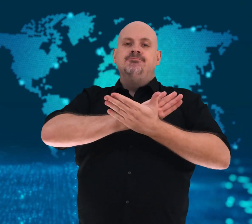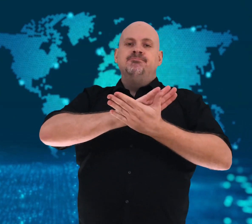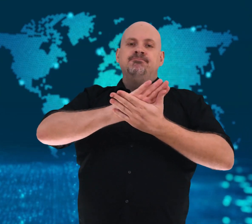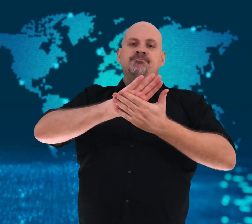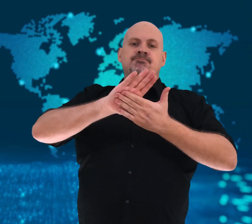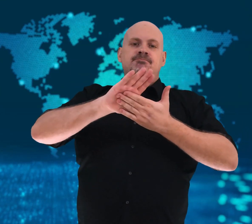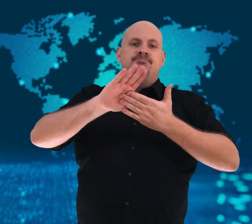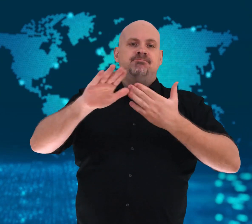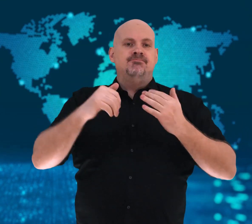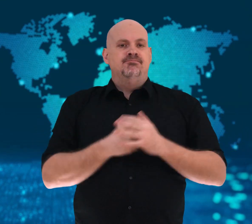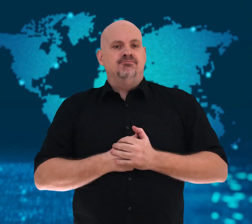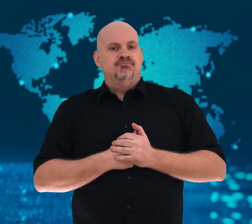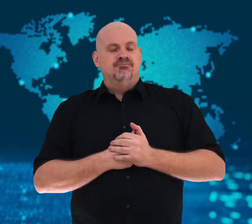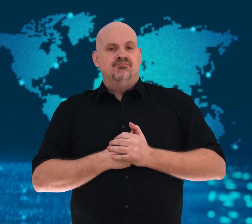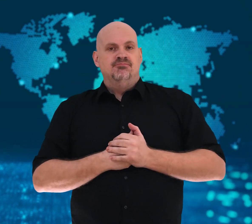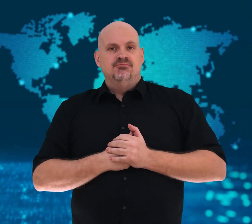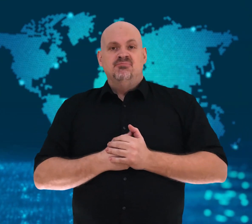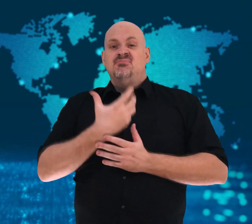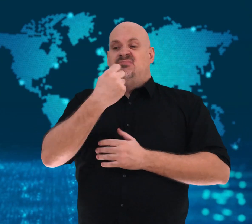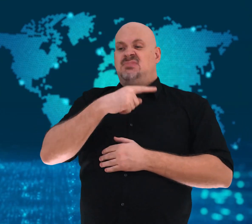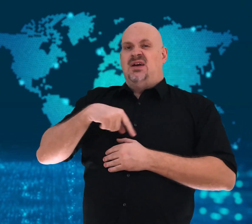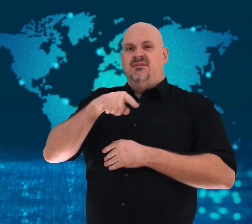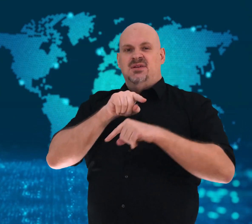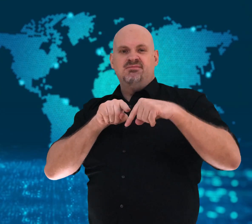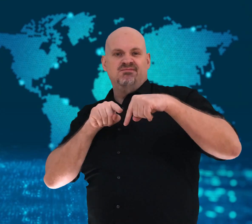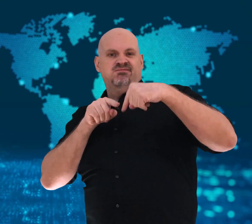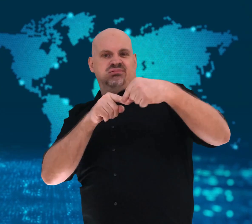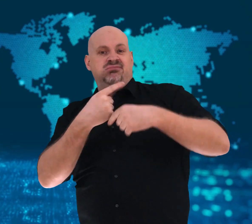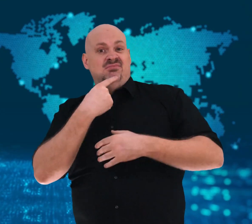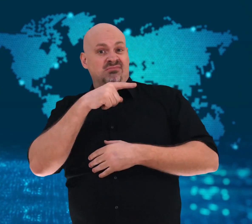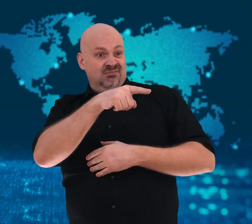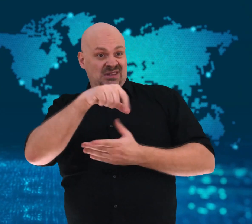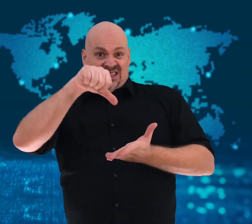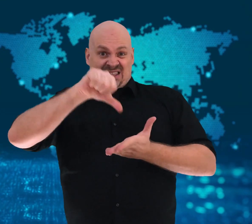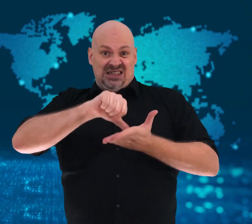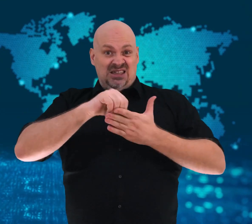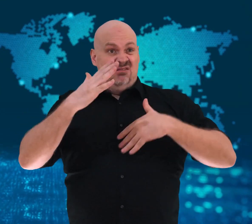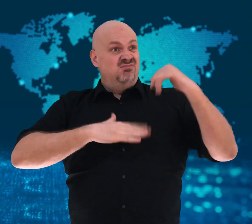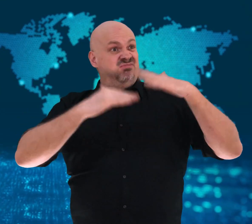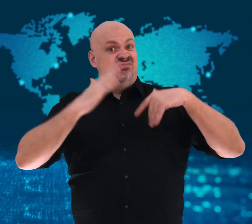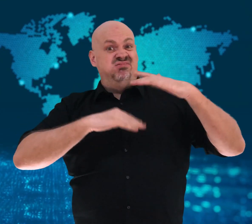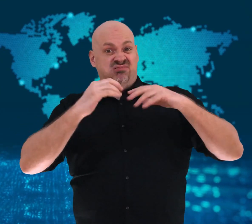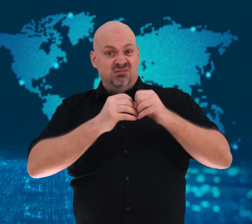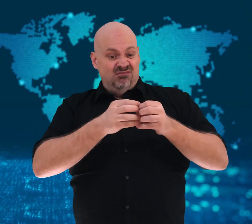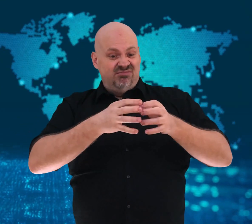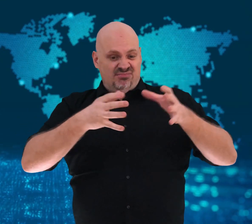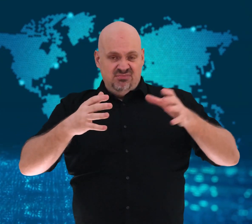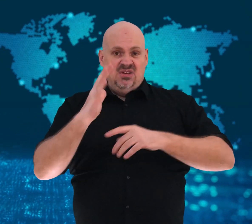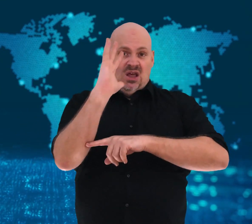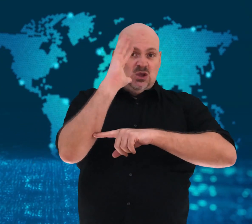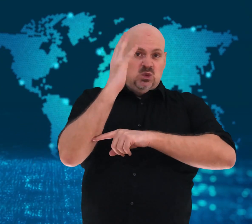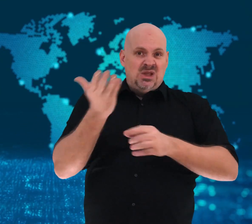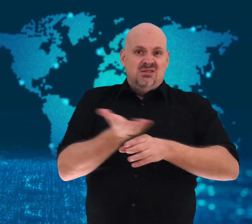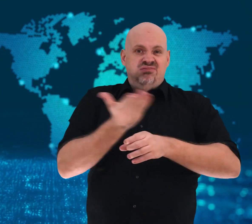further destruction of forests and will threaten